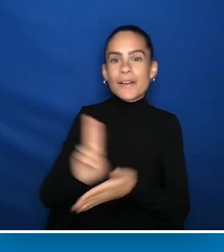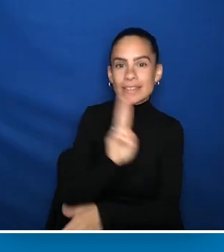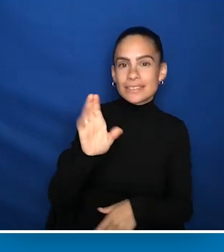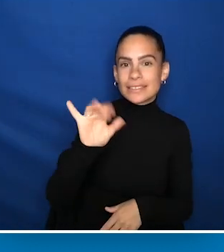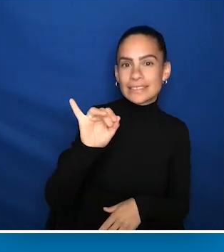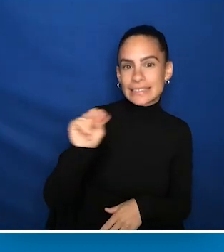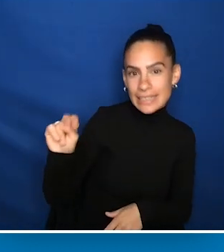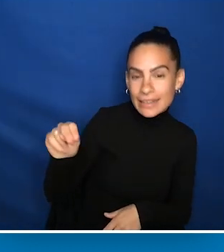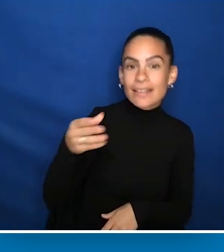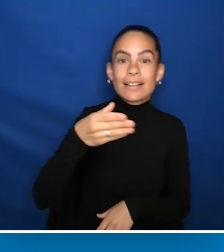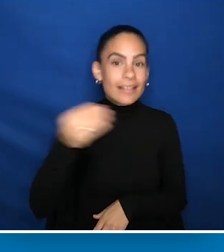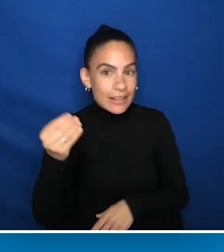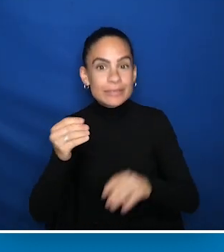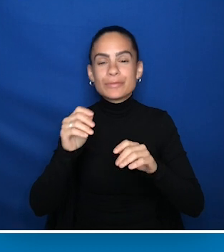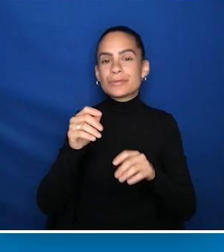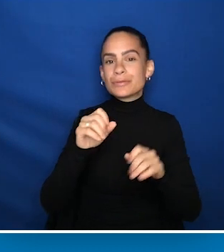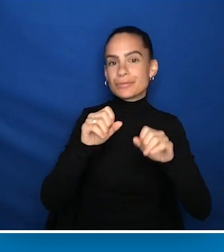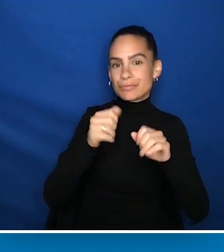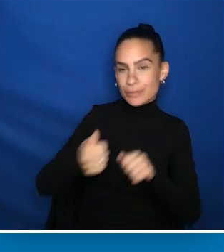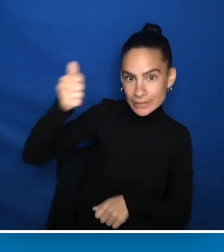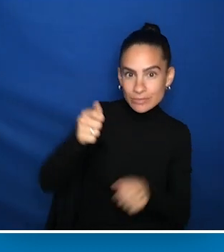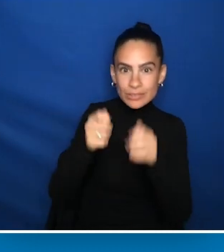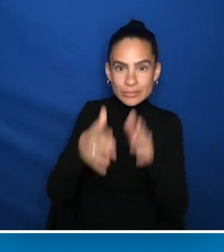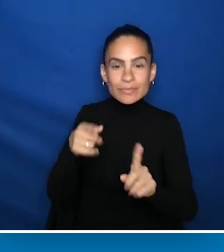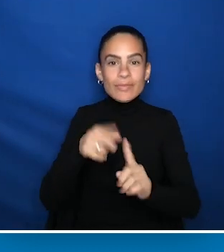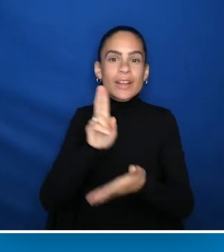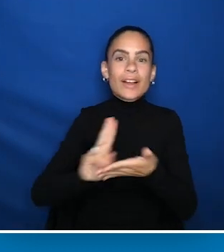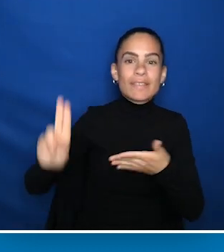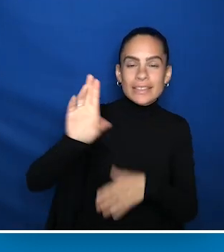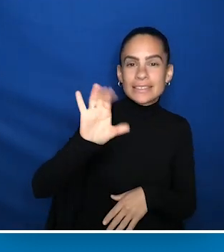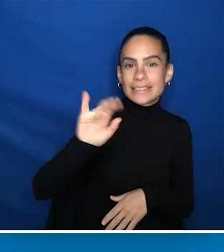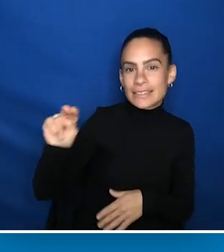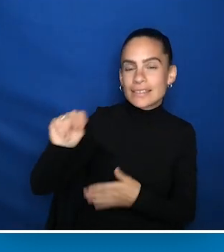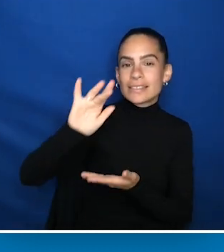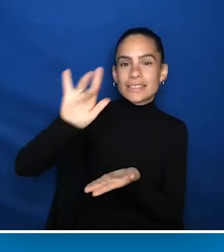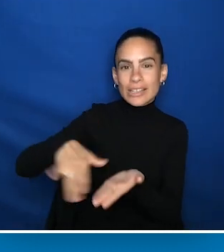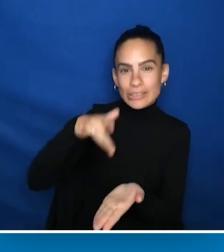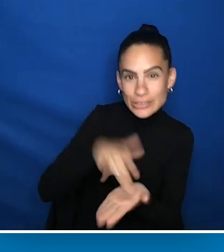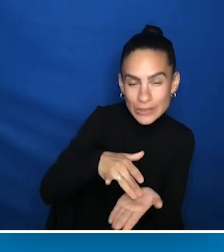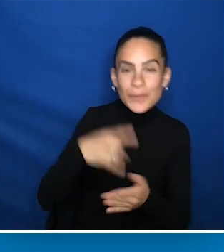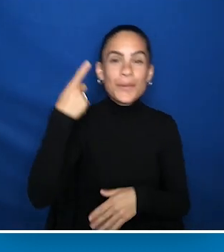and the Associate Director of the University of Cincinnati Center for Excellence in Developmental Disabilities.